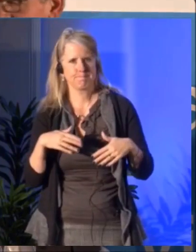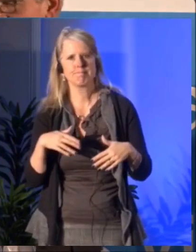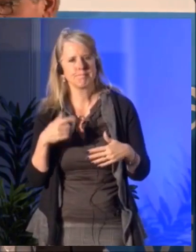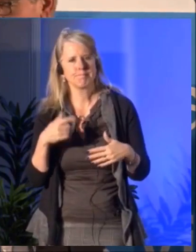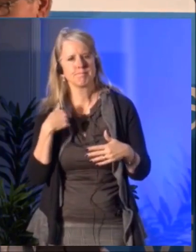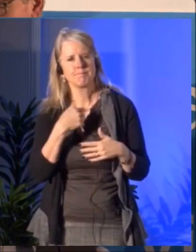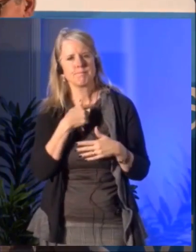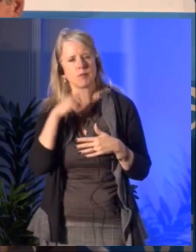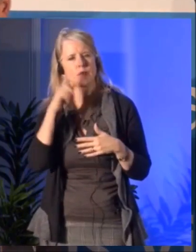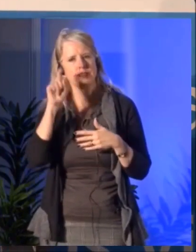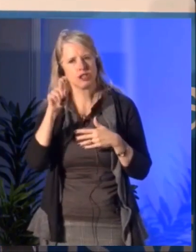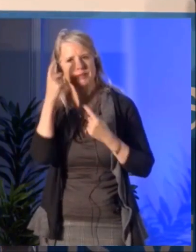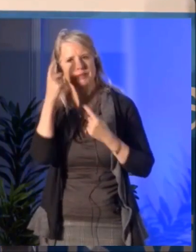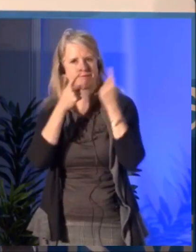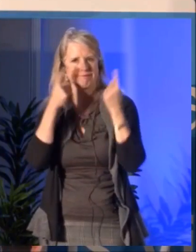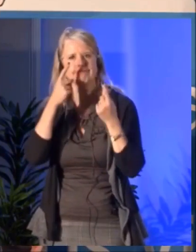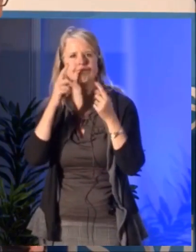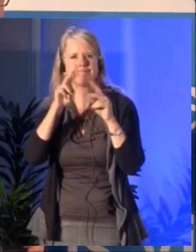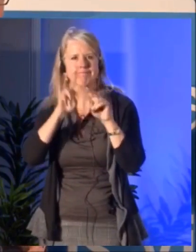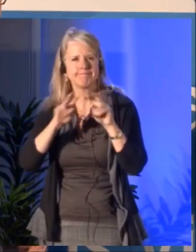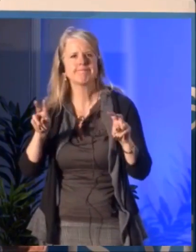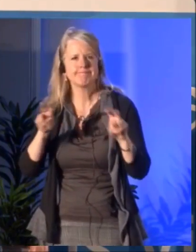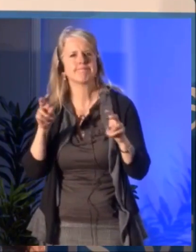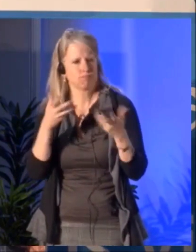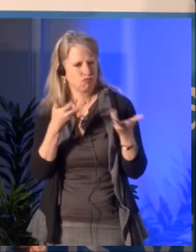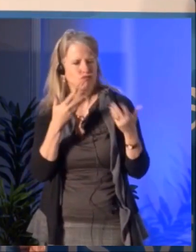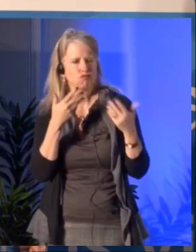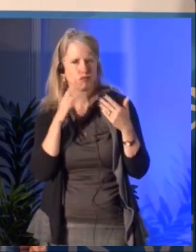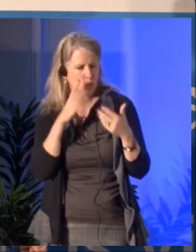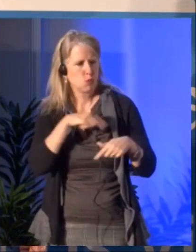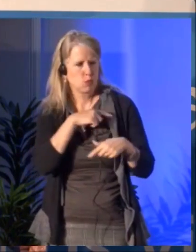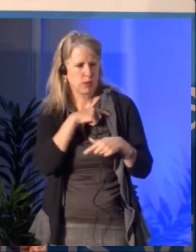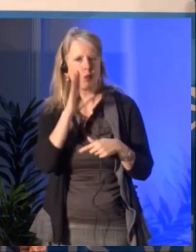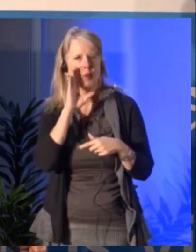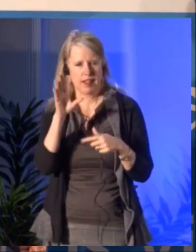Yes, we have many questions asking for clarification